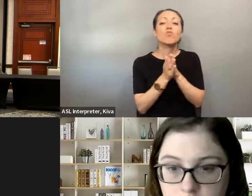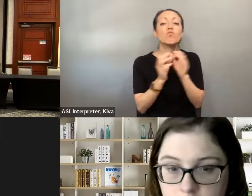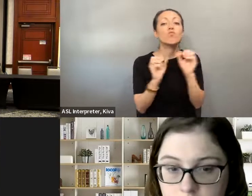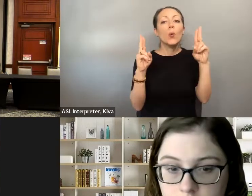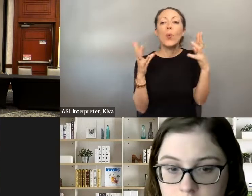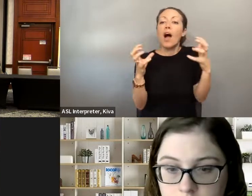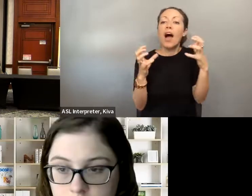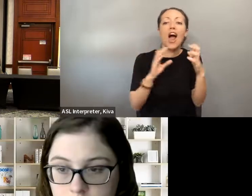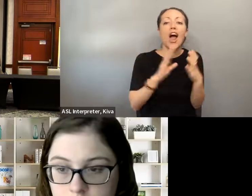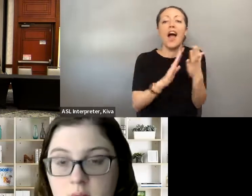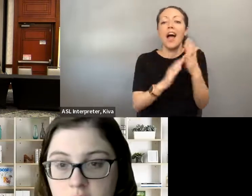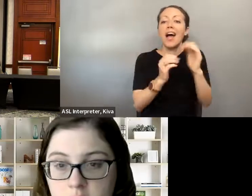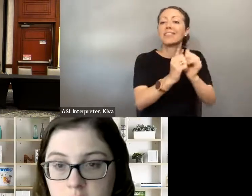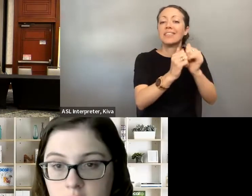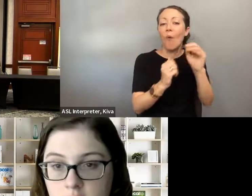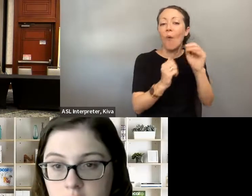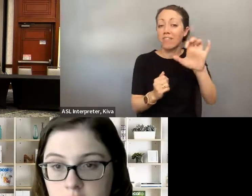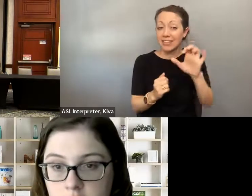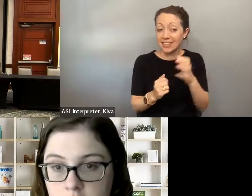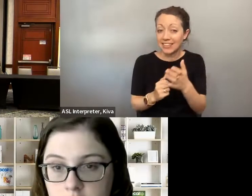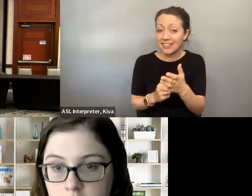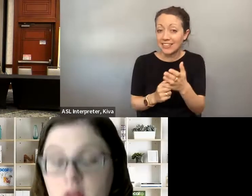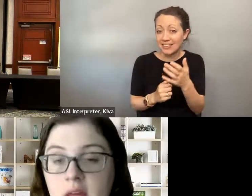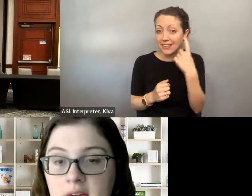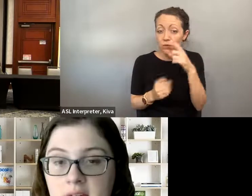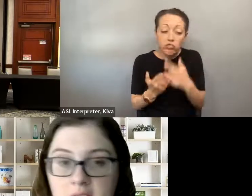is for Sarah. Can you please talk a bit about the training